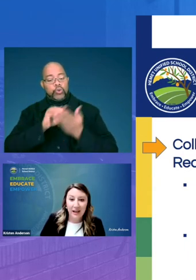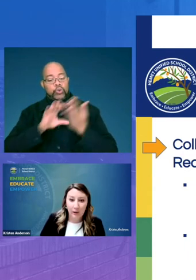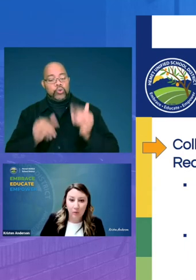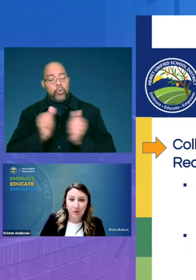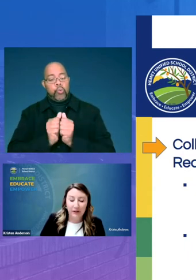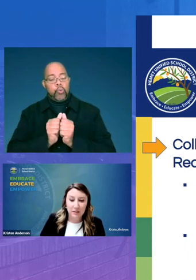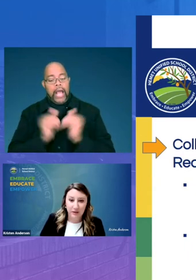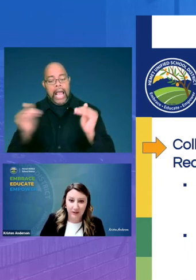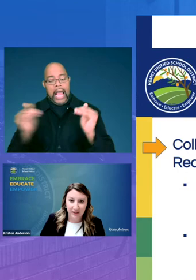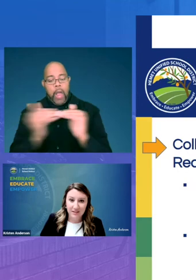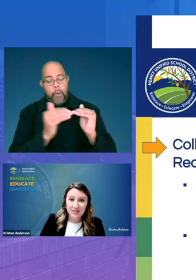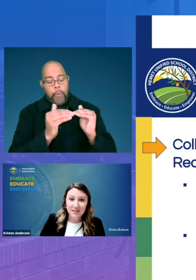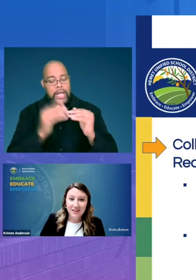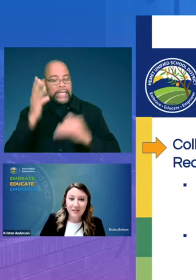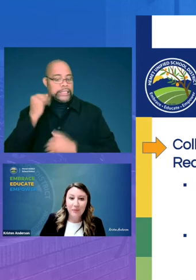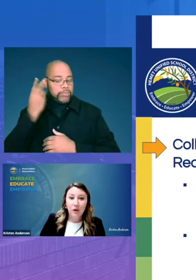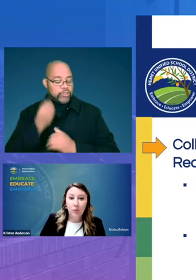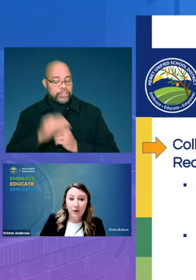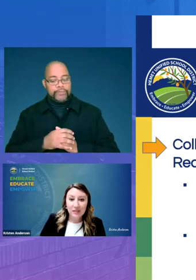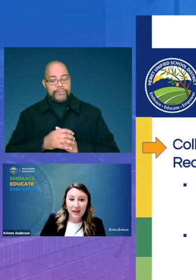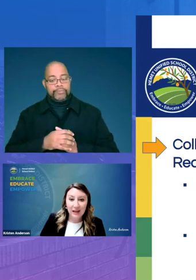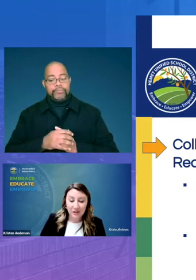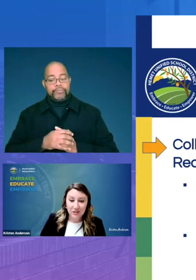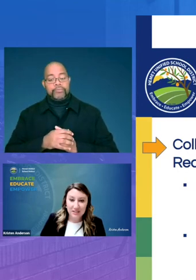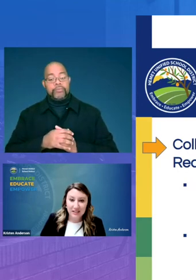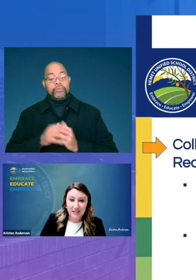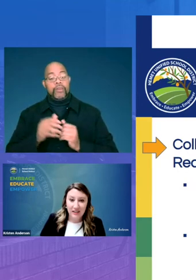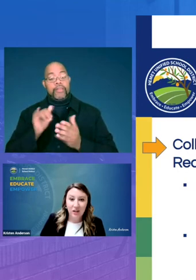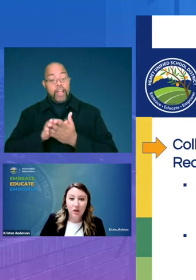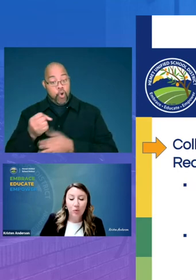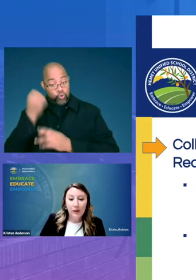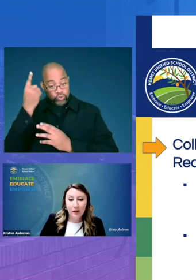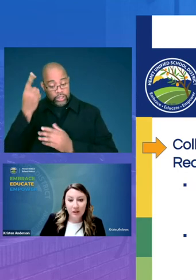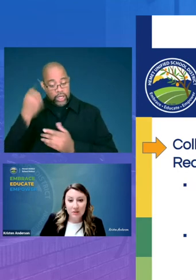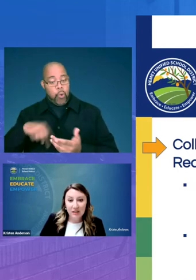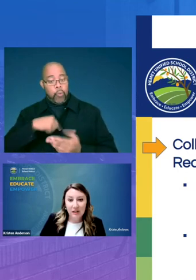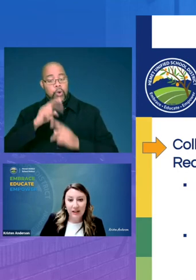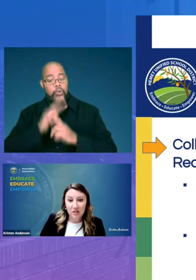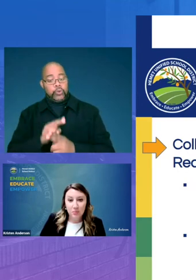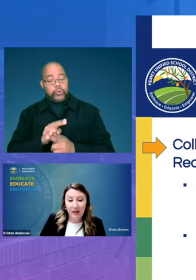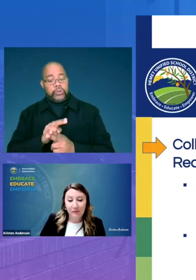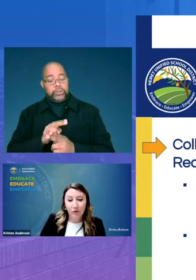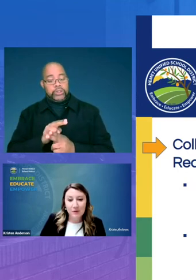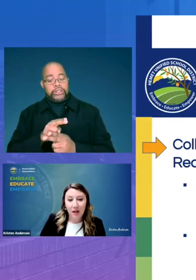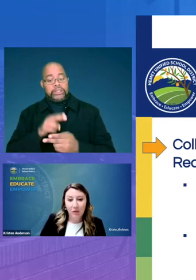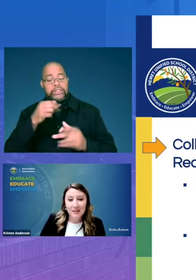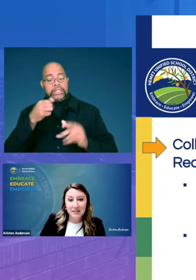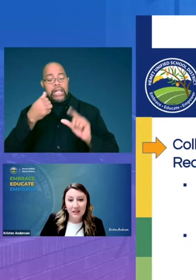equitable experience with that understanding we are using a letters platform to help us get a